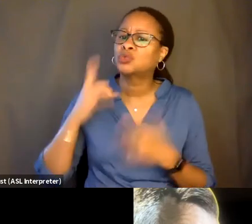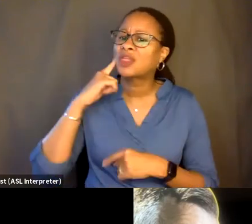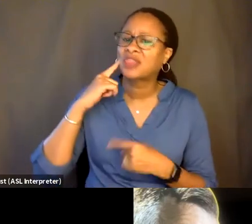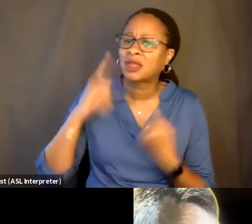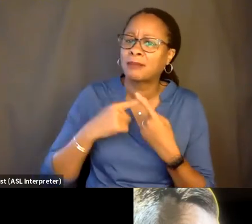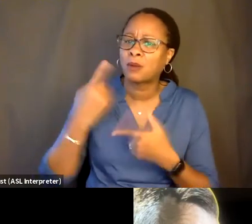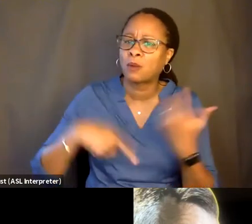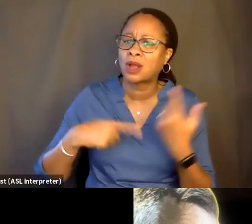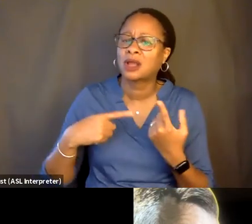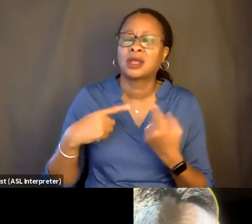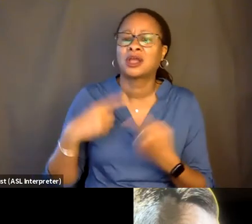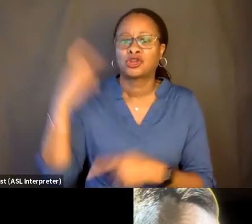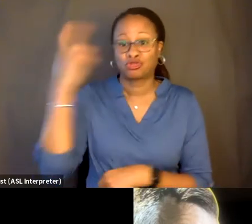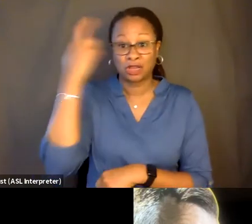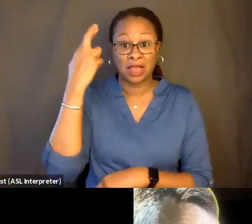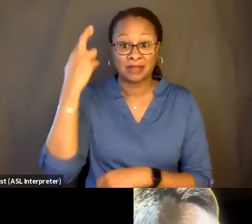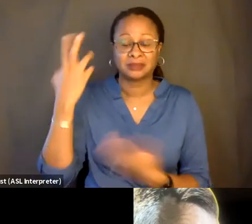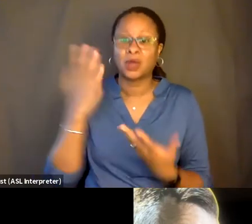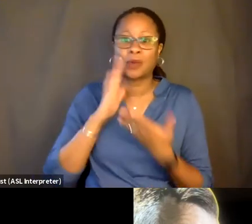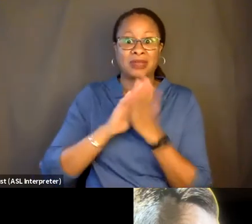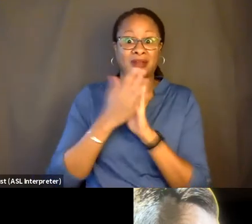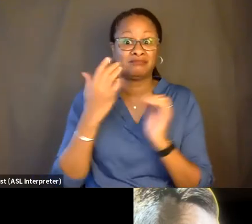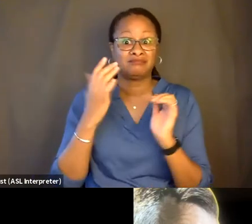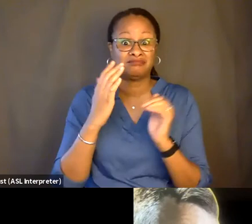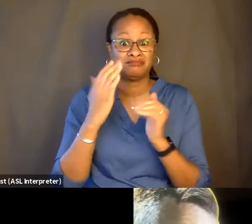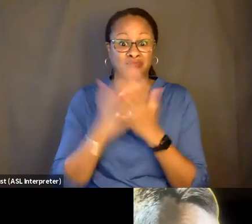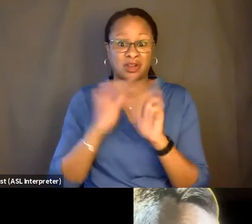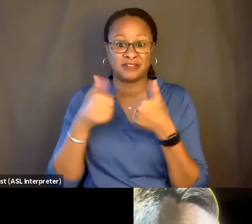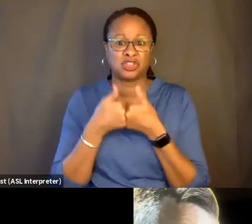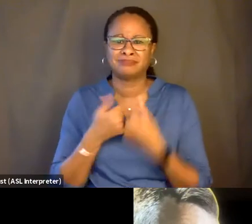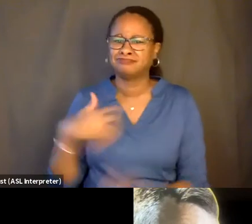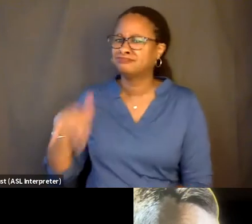you realized that this was going to be part of the challenge? Oh, yeah, I mean, because you know,